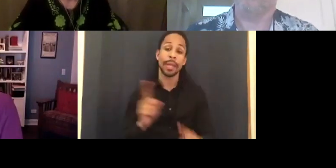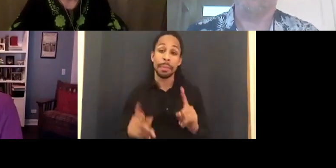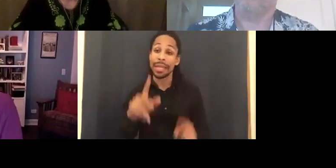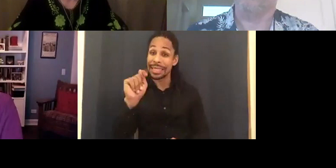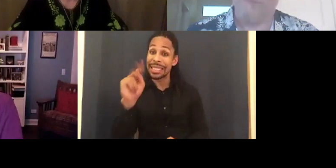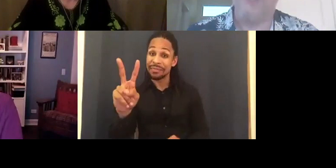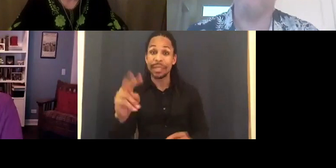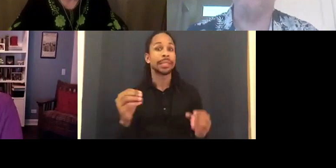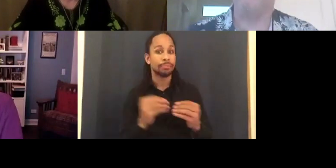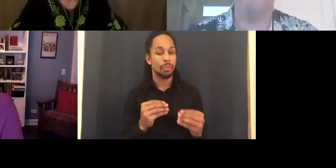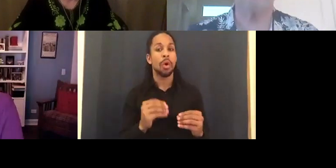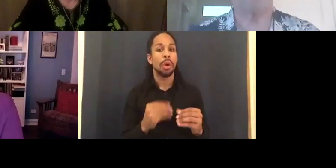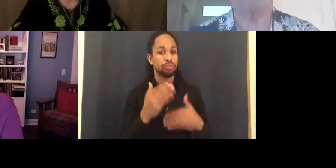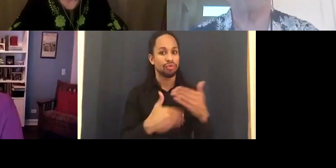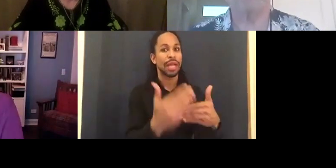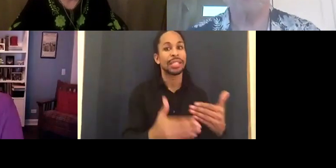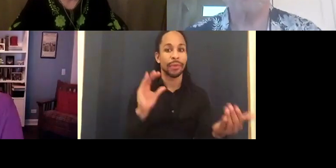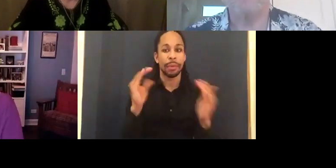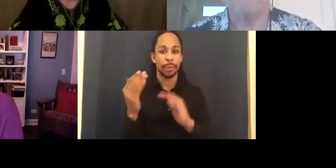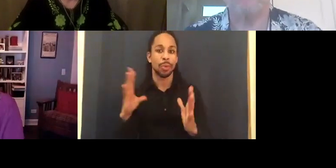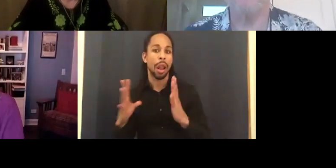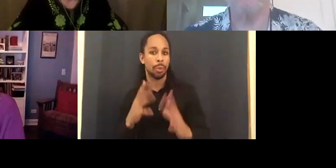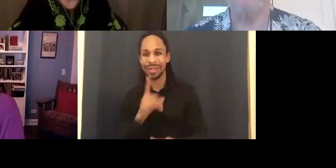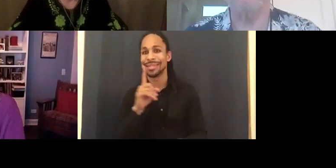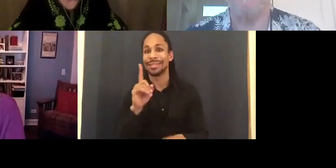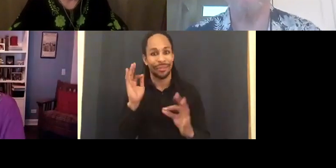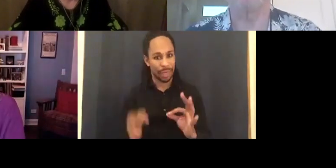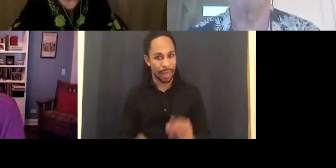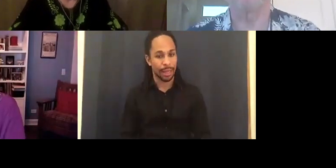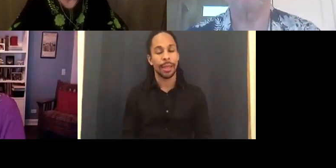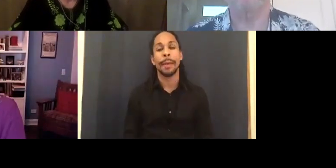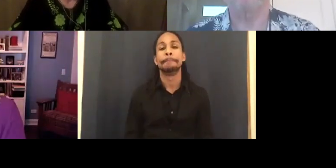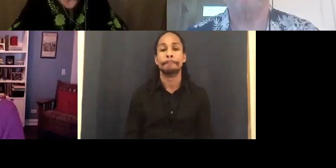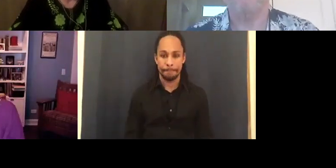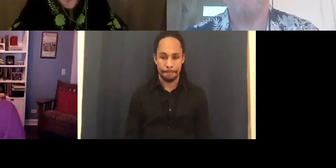Hollywood. >> Susan Nussbaum: I didn't notice